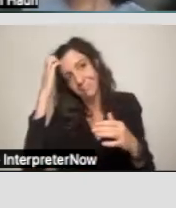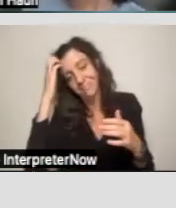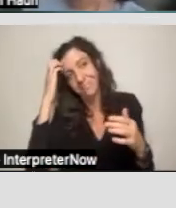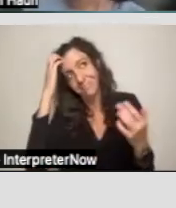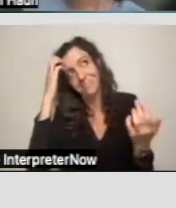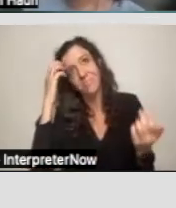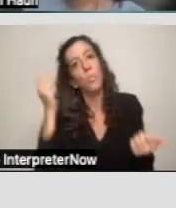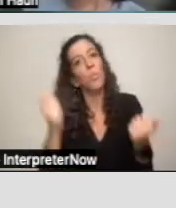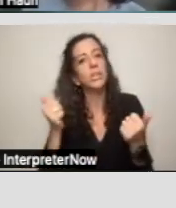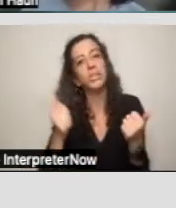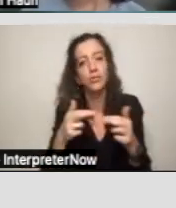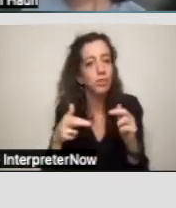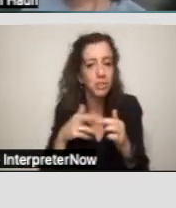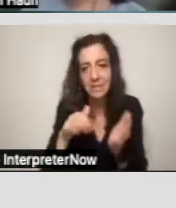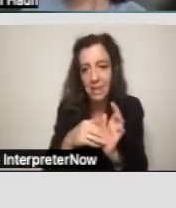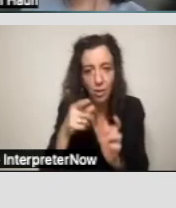regional center you're talking about.